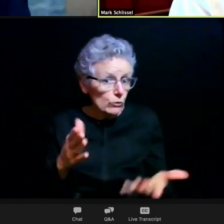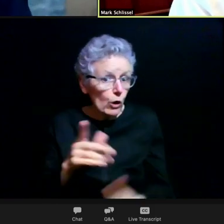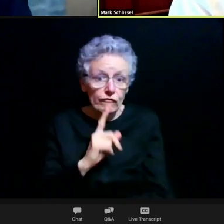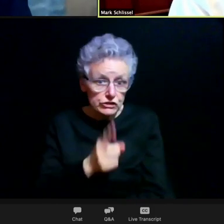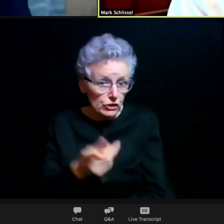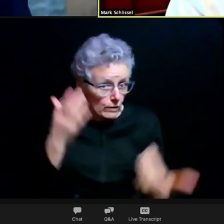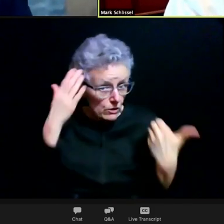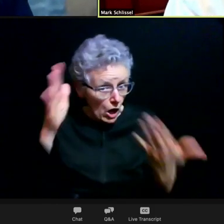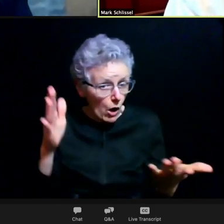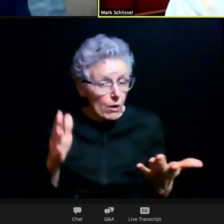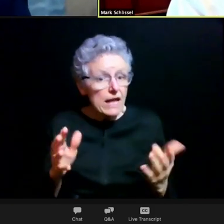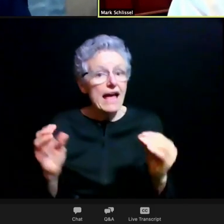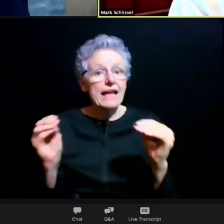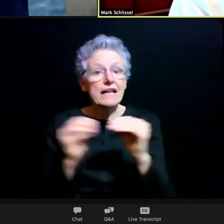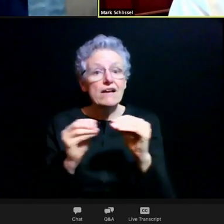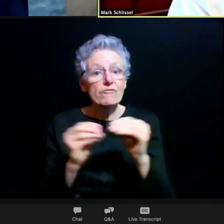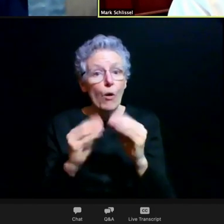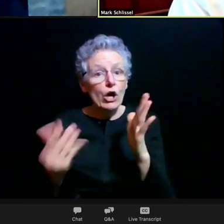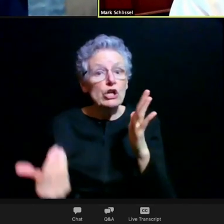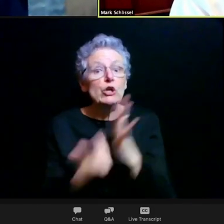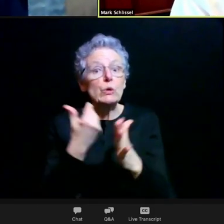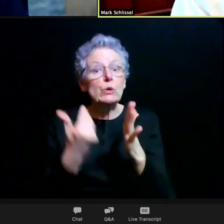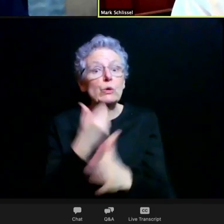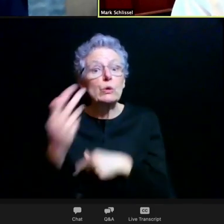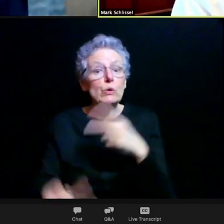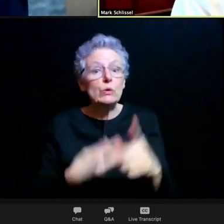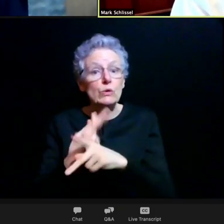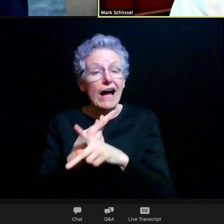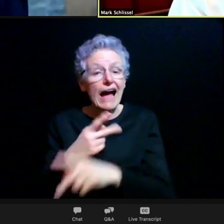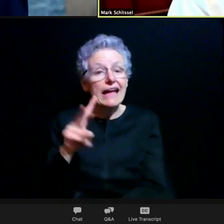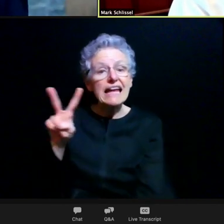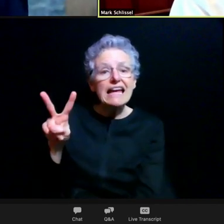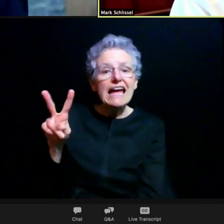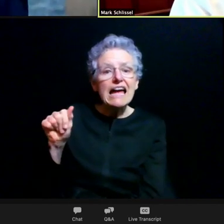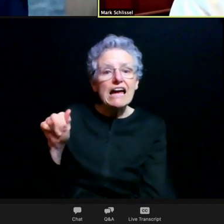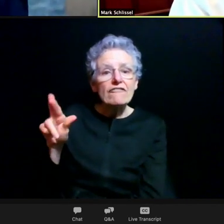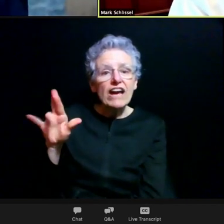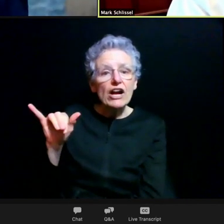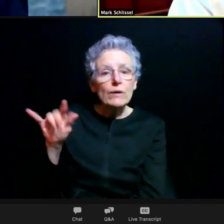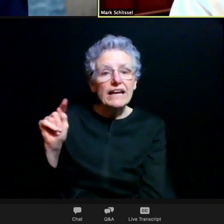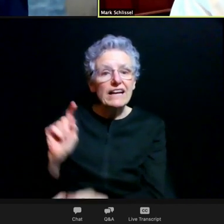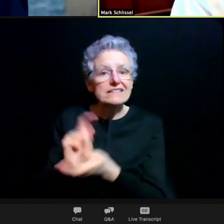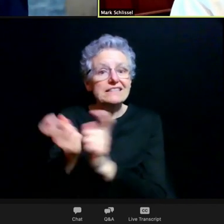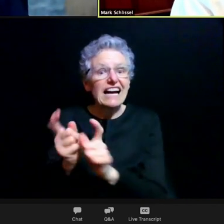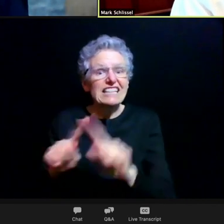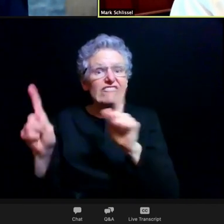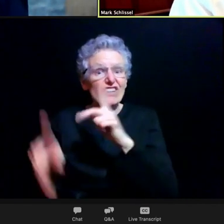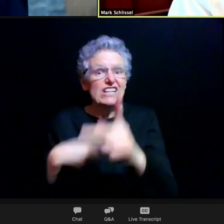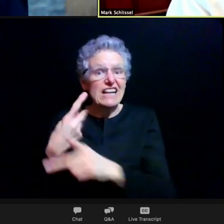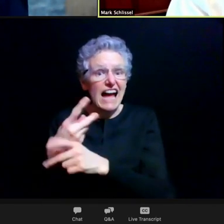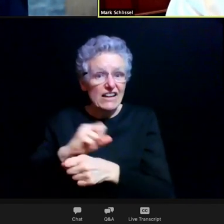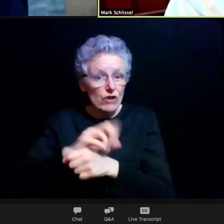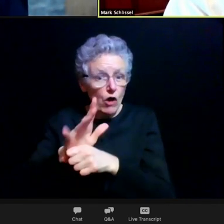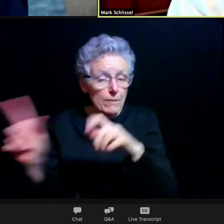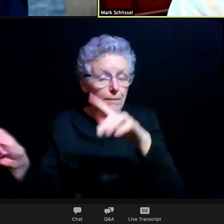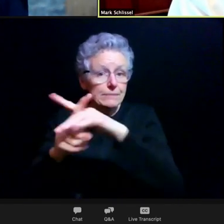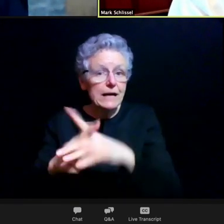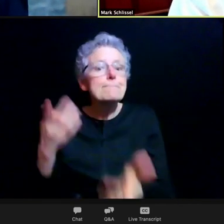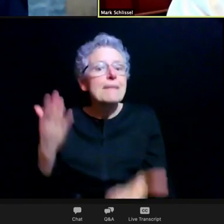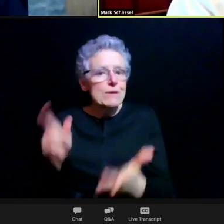And if more variants pop up the RNA vaccines can be very quickly modified to cover these variants. So you might need boosters from time to time.